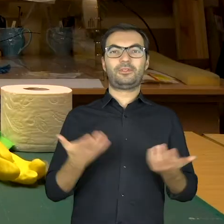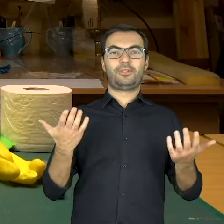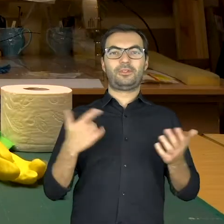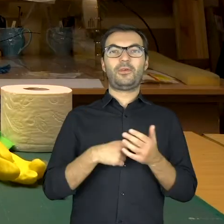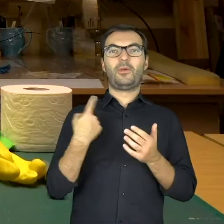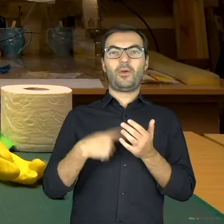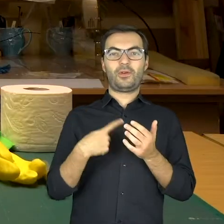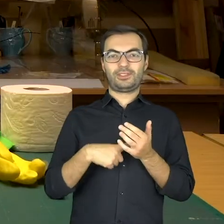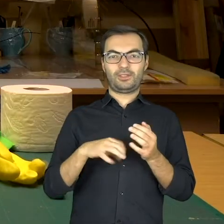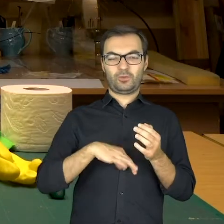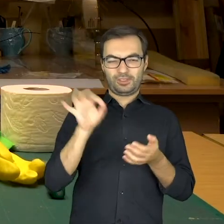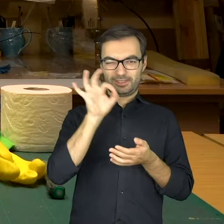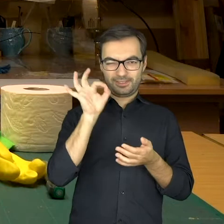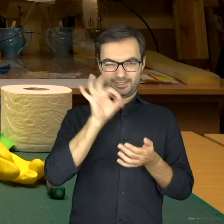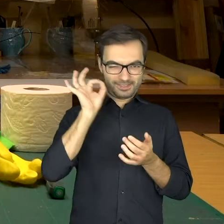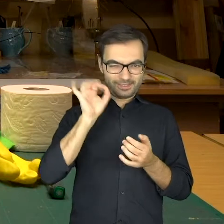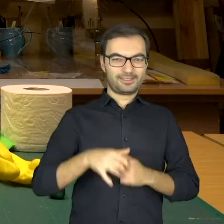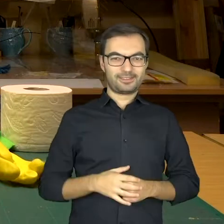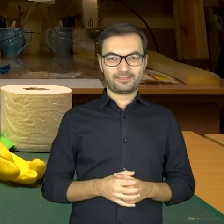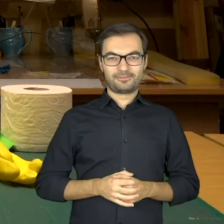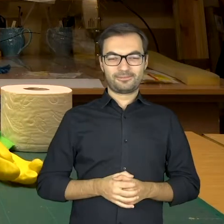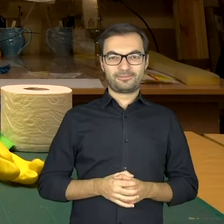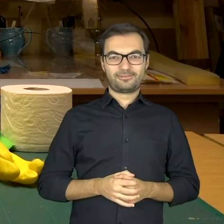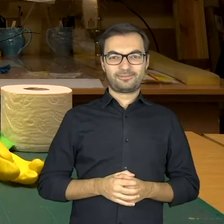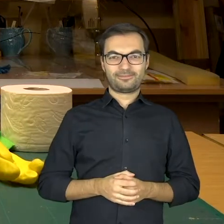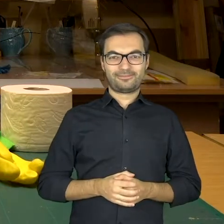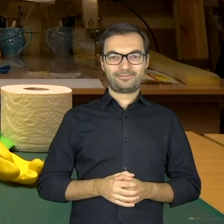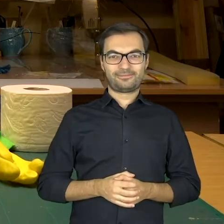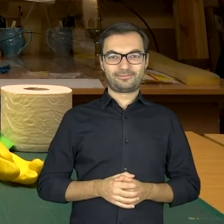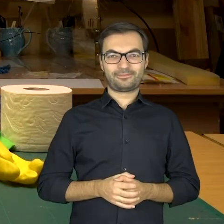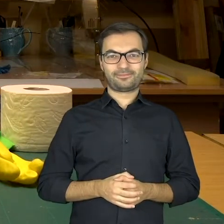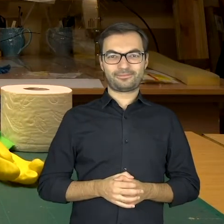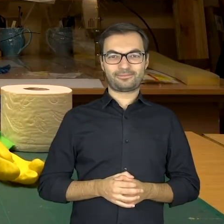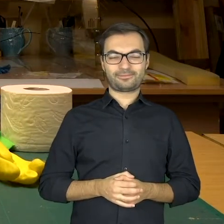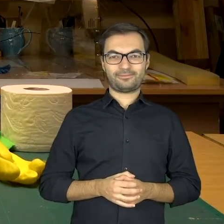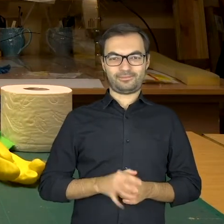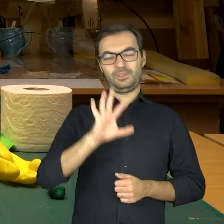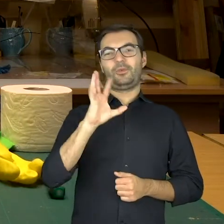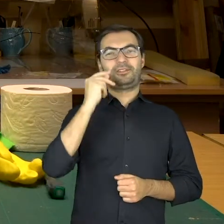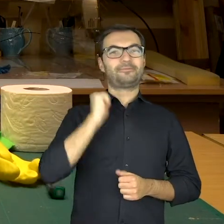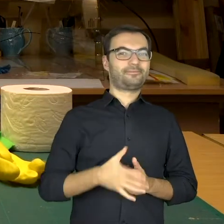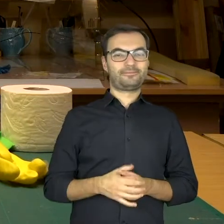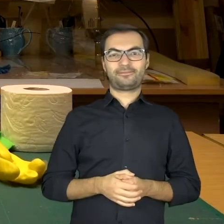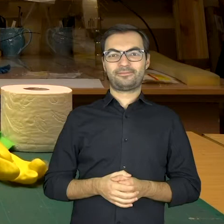and the last one, oh! Very nice!